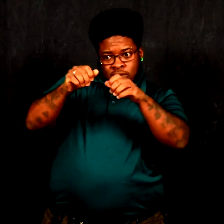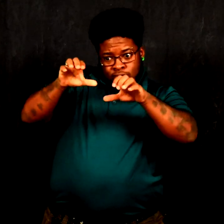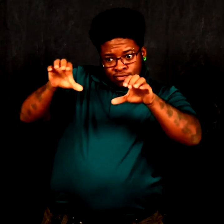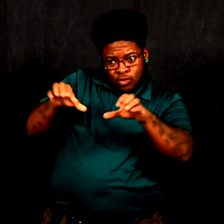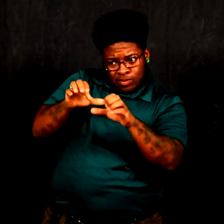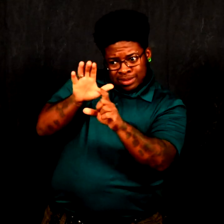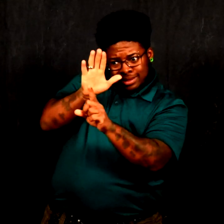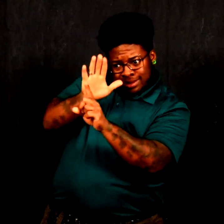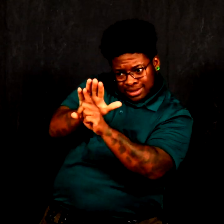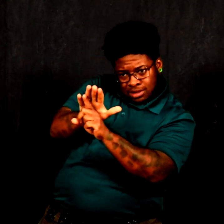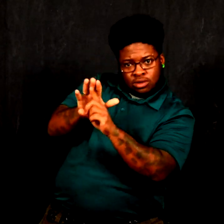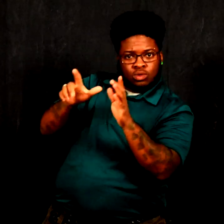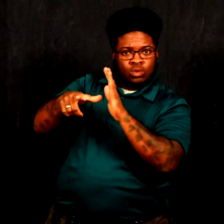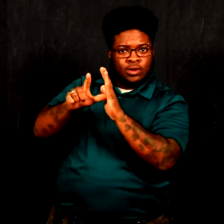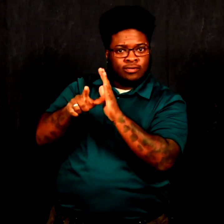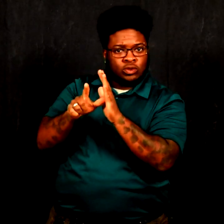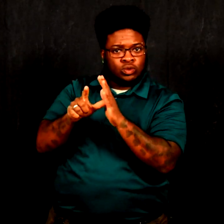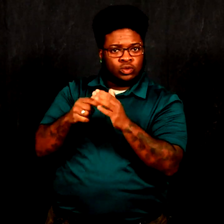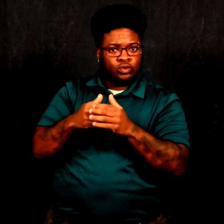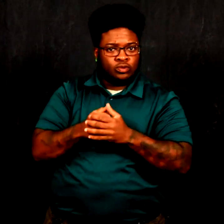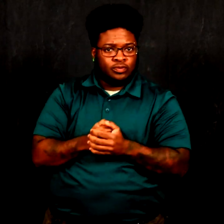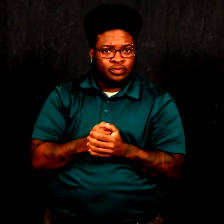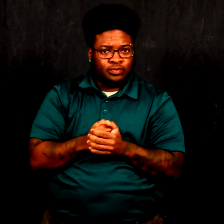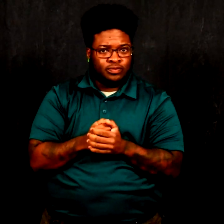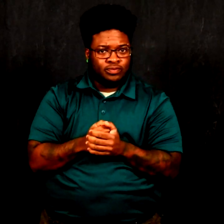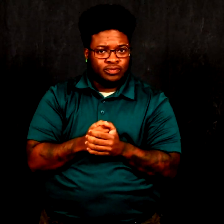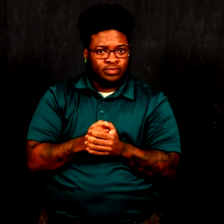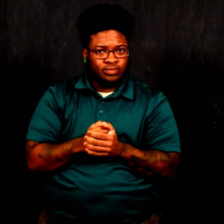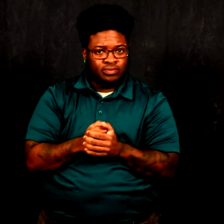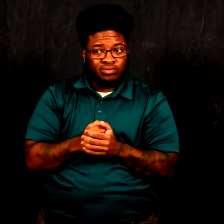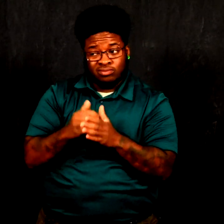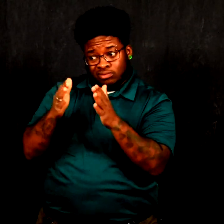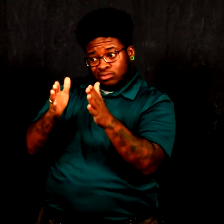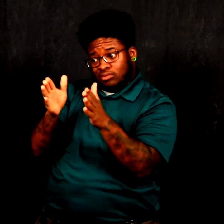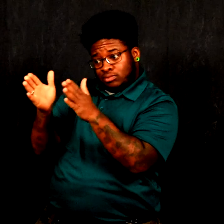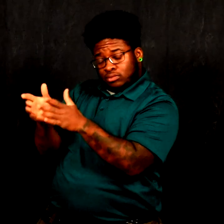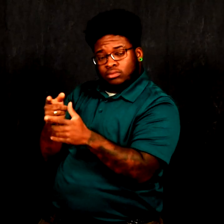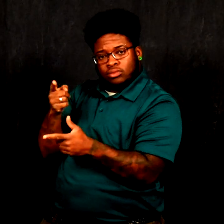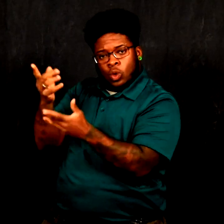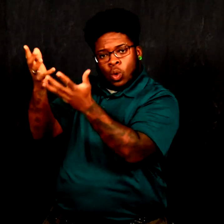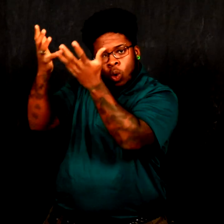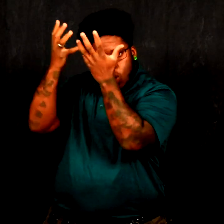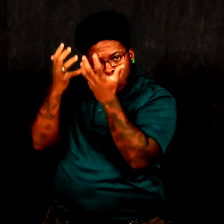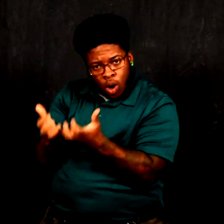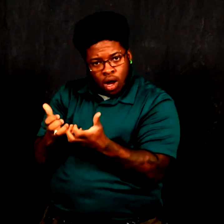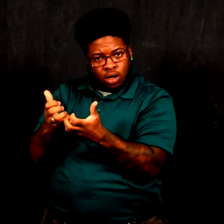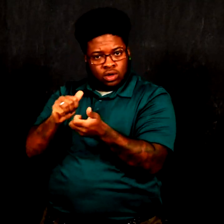performance review. Last, they wanted to